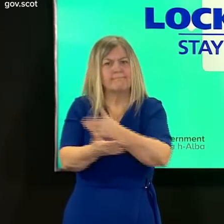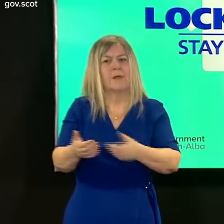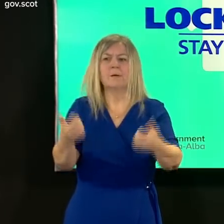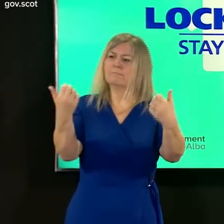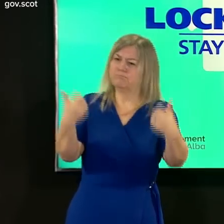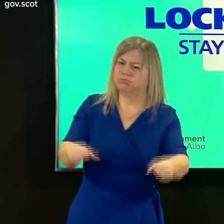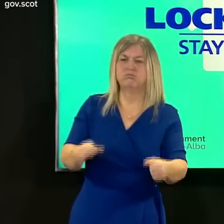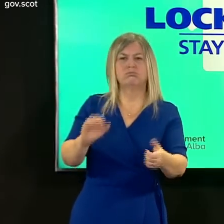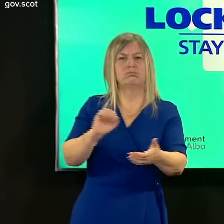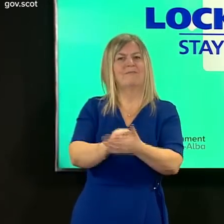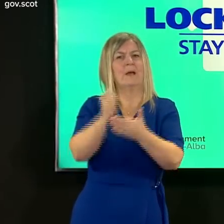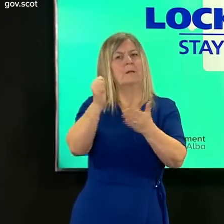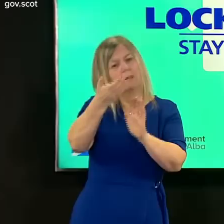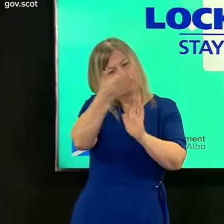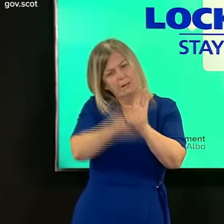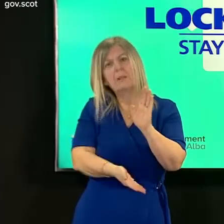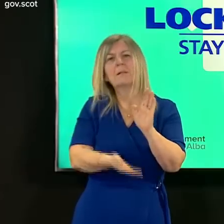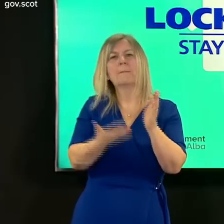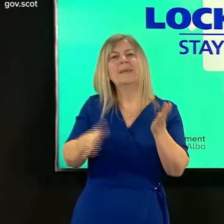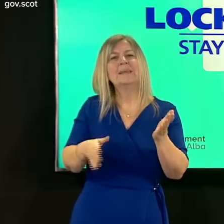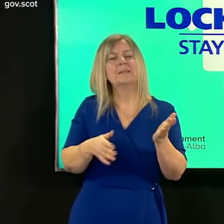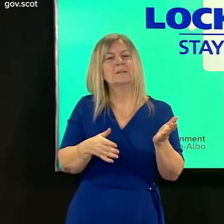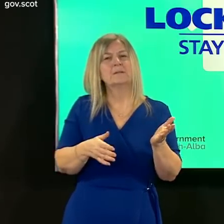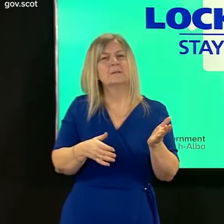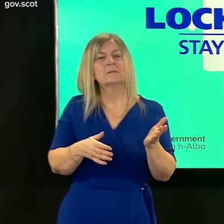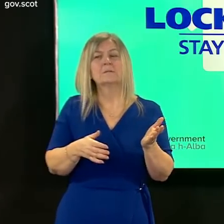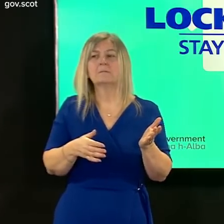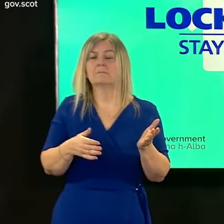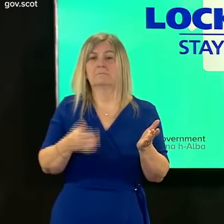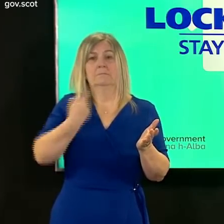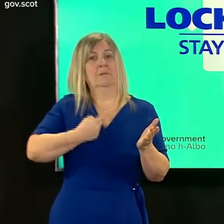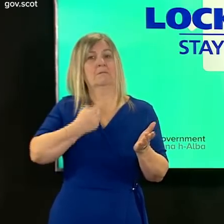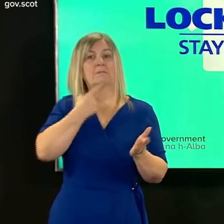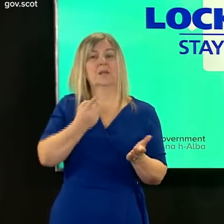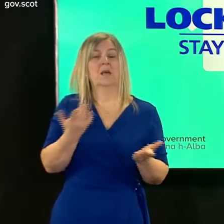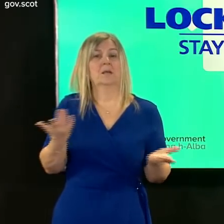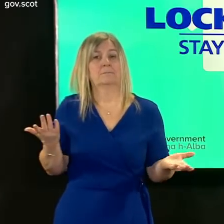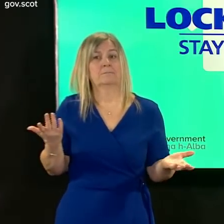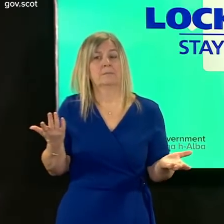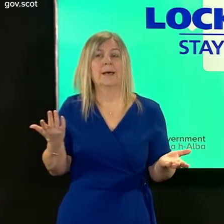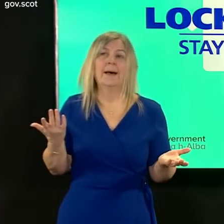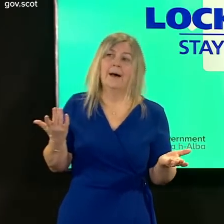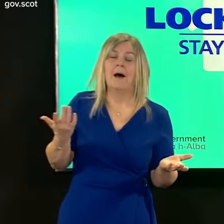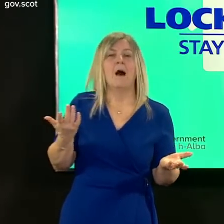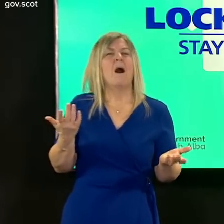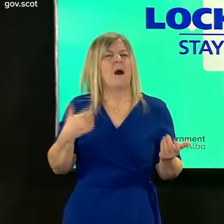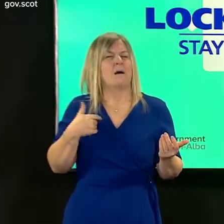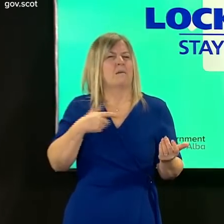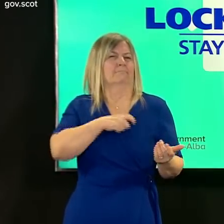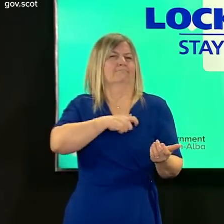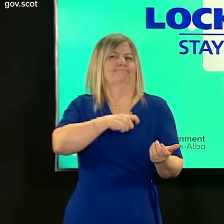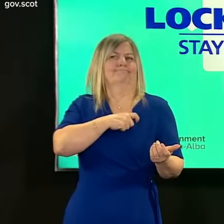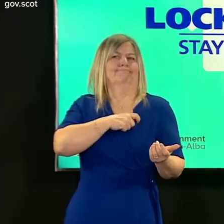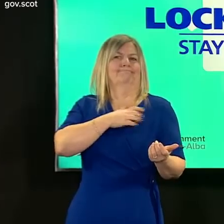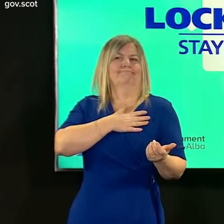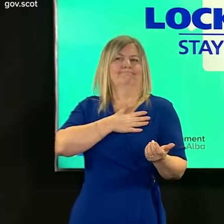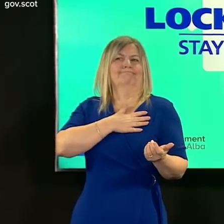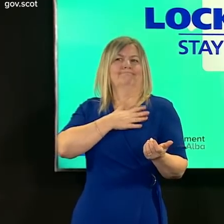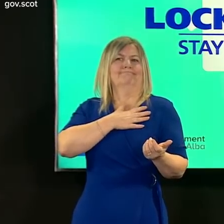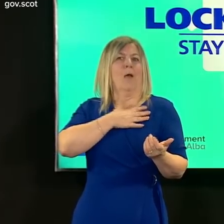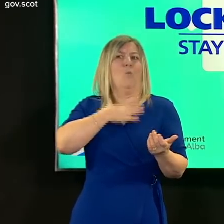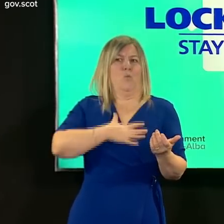it and what i've said is that i am anxious to talk to any individual provider that has